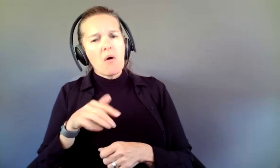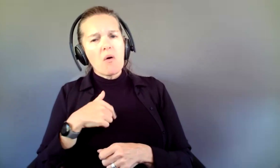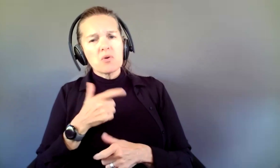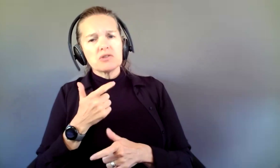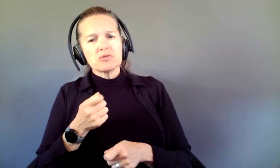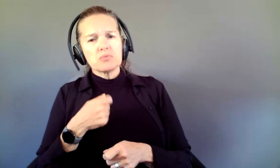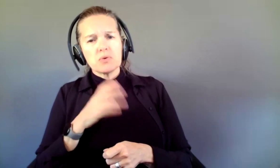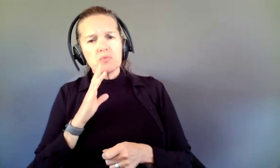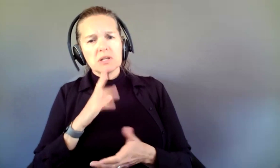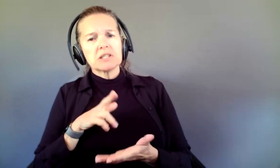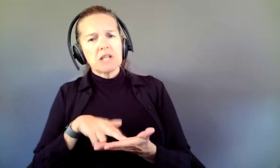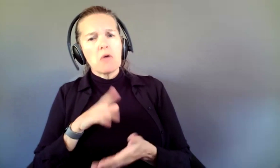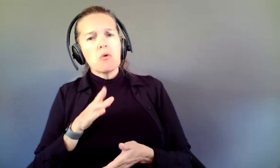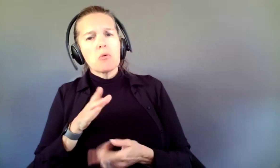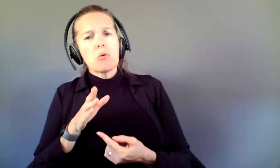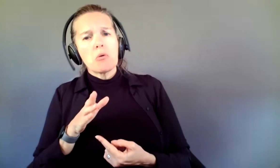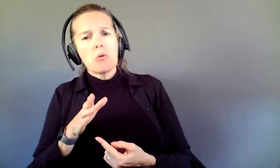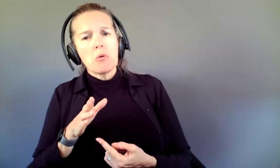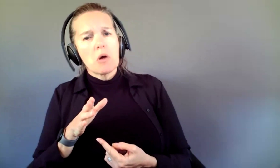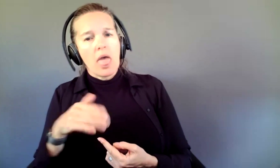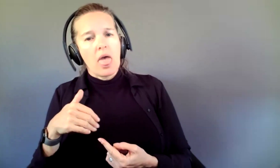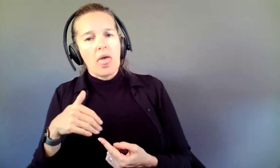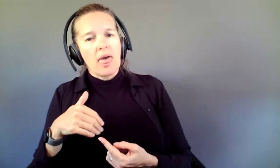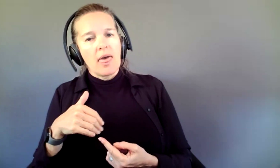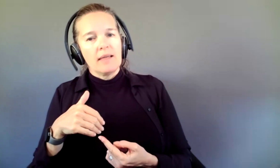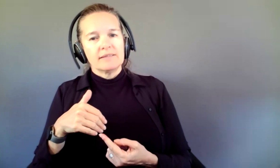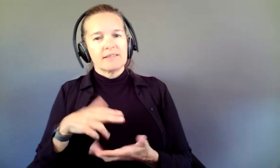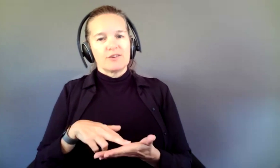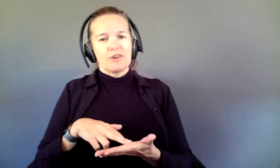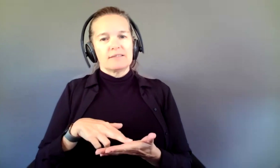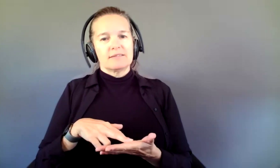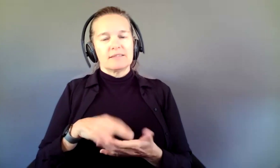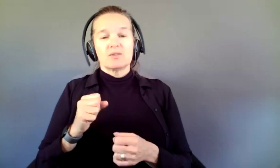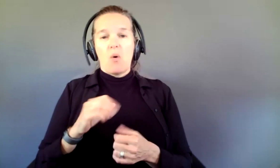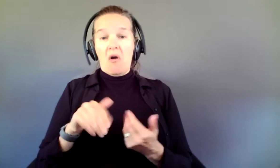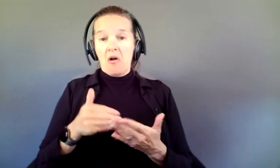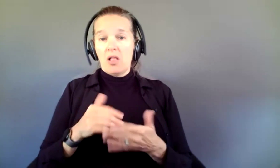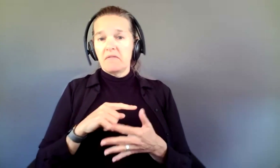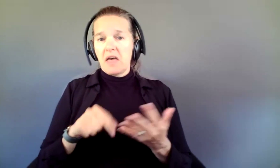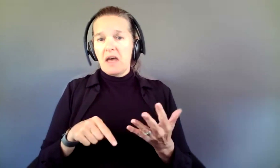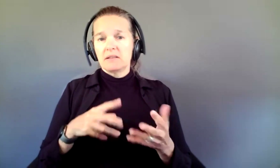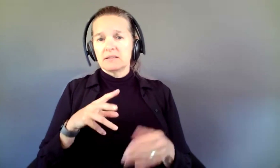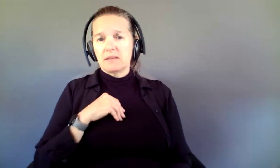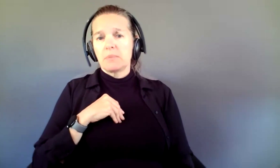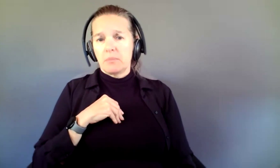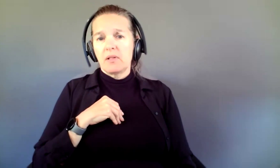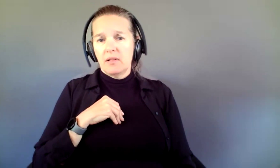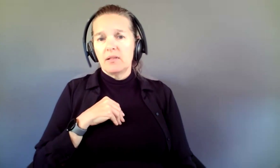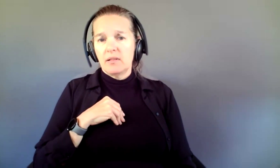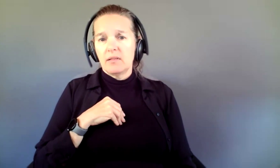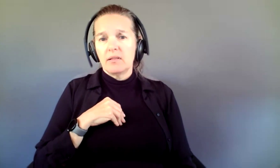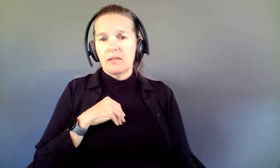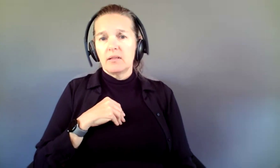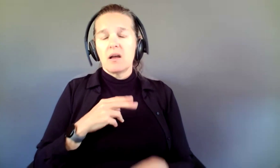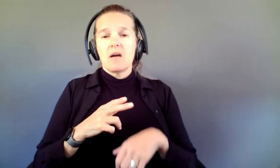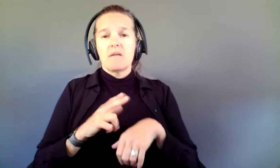but you haven't received that contract yet. All of those things are acceptable. Of course, I will